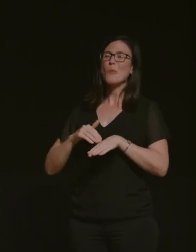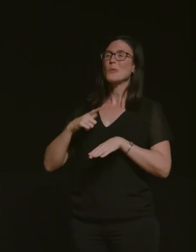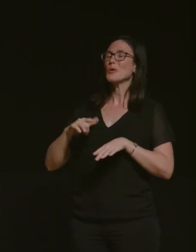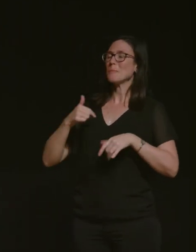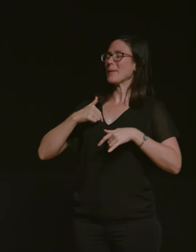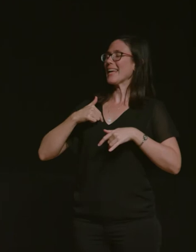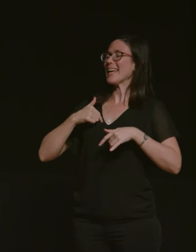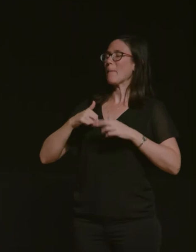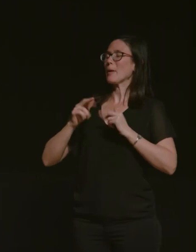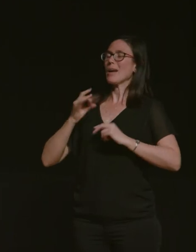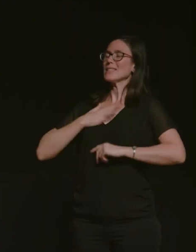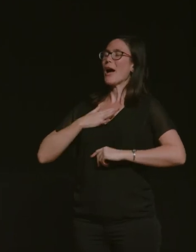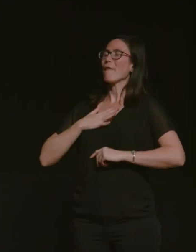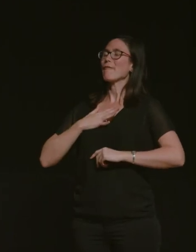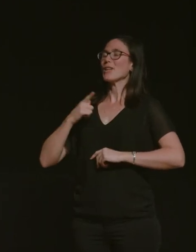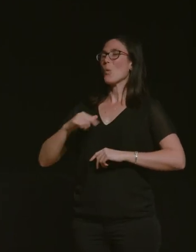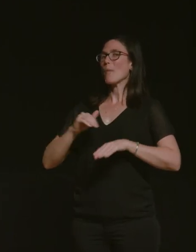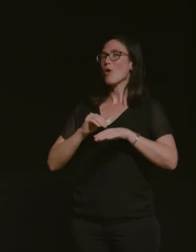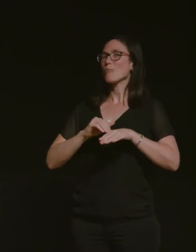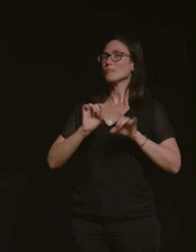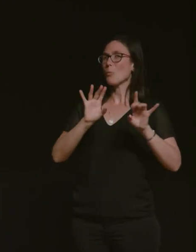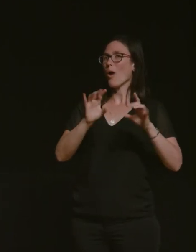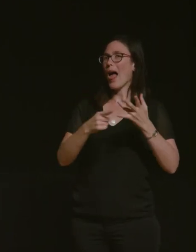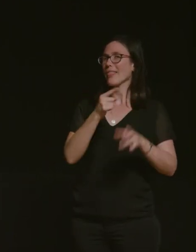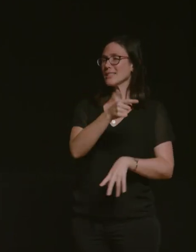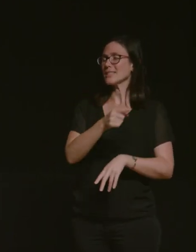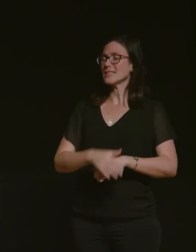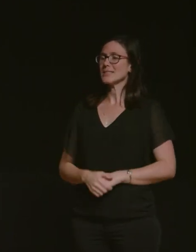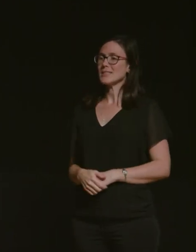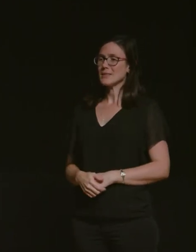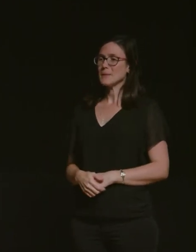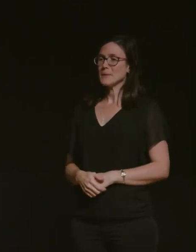i hadn't built it that's great no that's amazing see this is what i find amazing about motorcycle